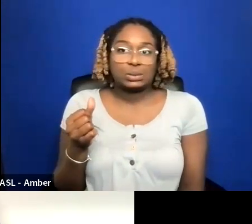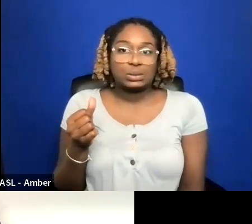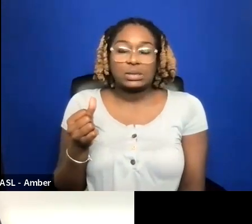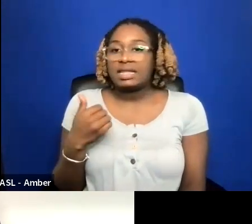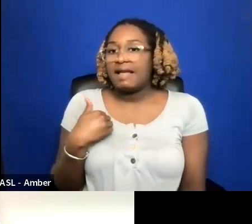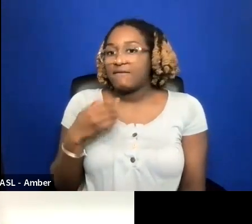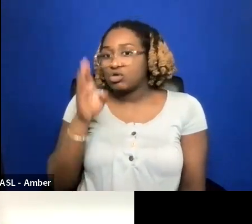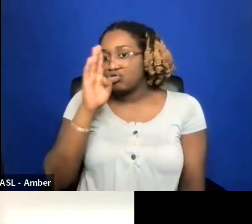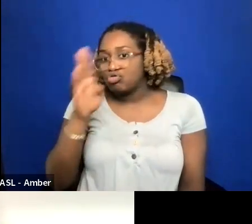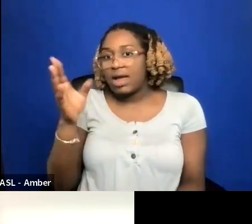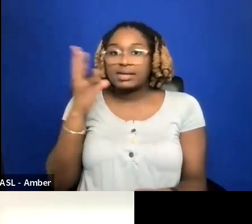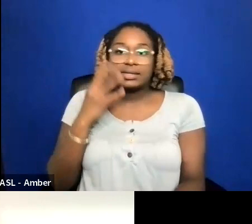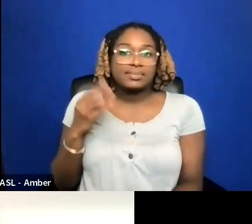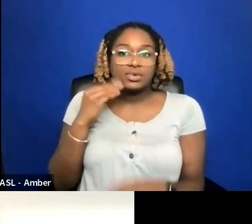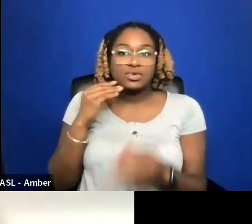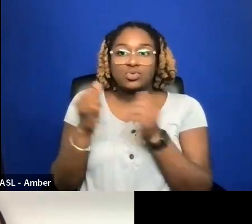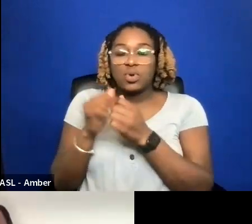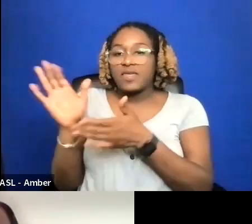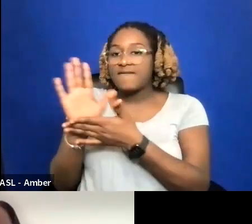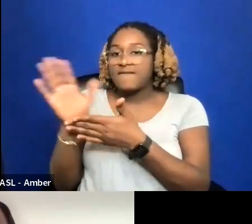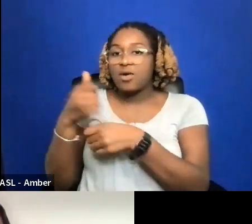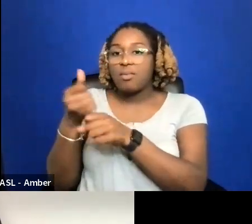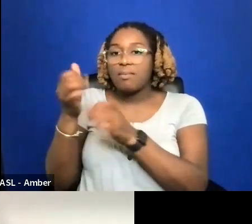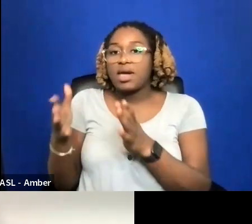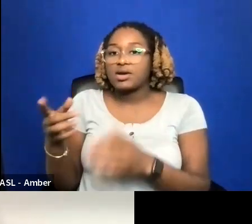THIS ONE WAS AMAZING, THIS WAS BAD.